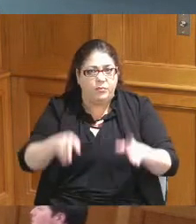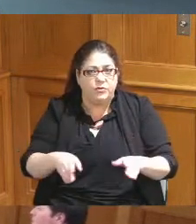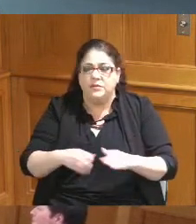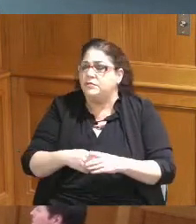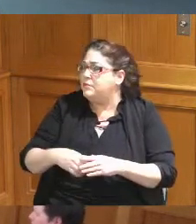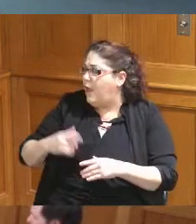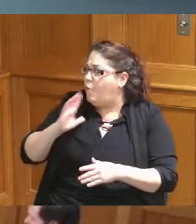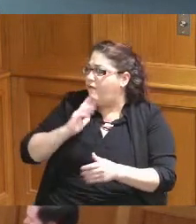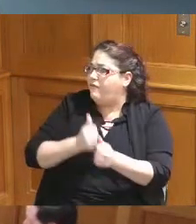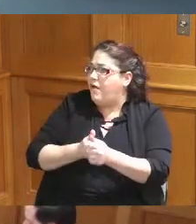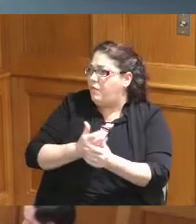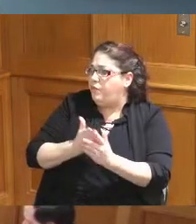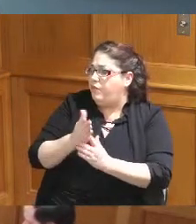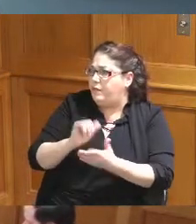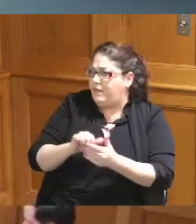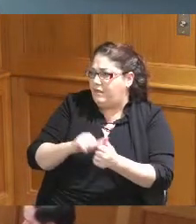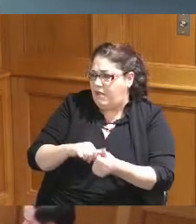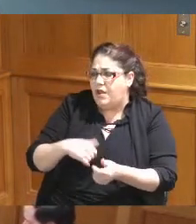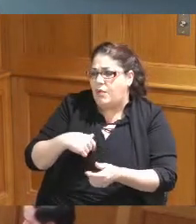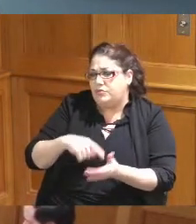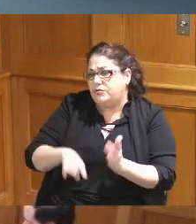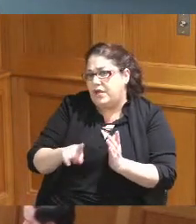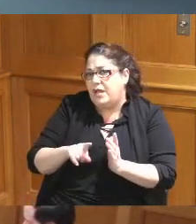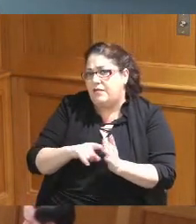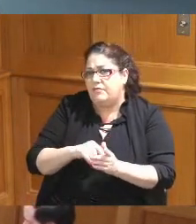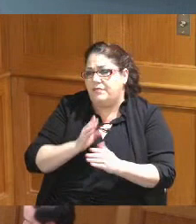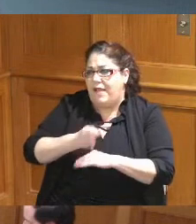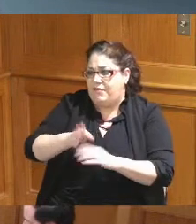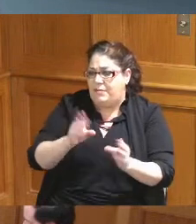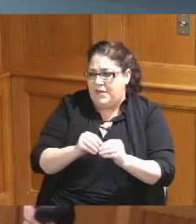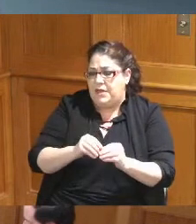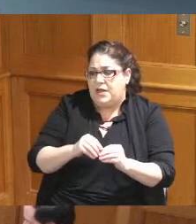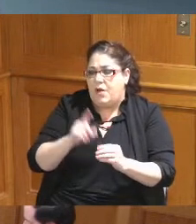in our appointment status there Madam President I can do that right after the meeting for you okay